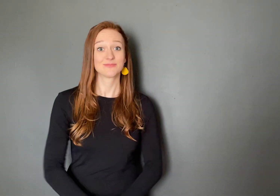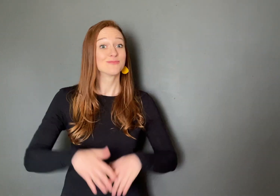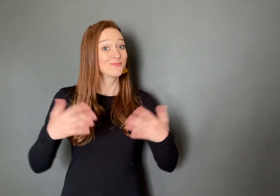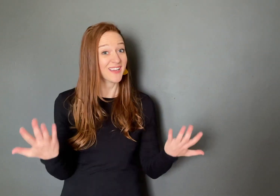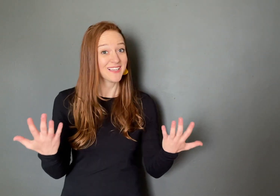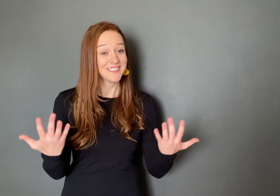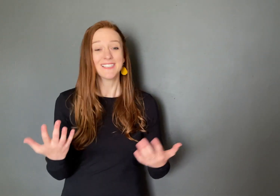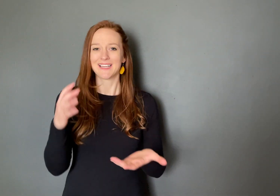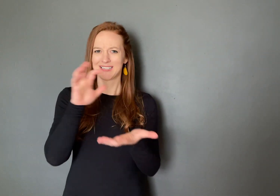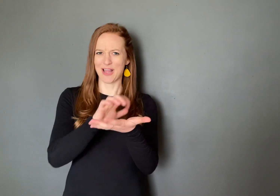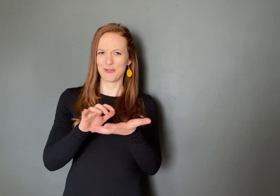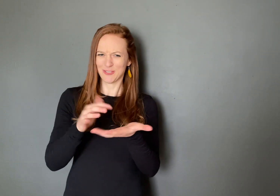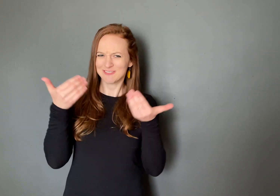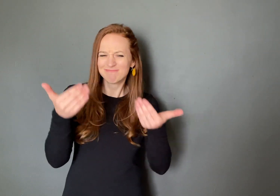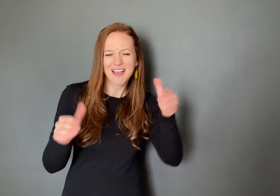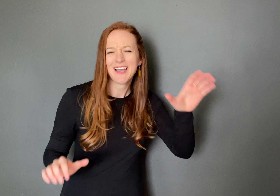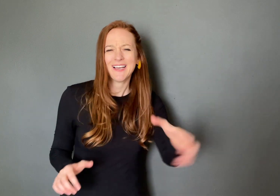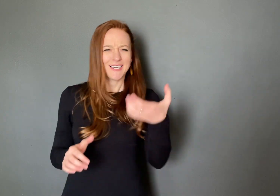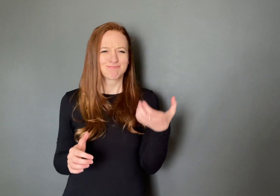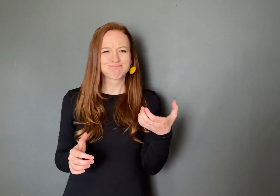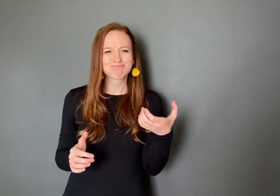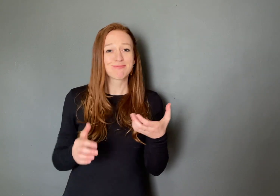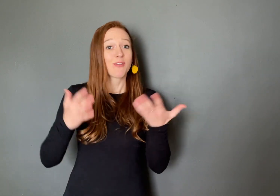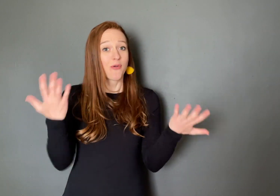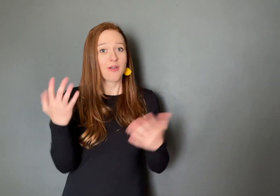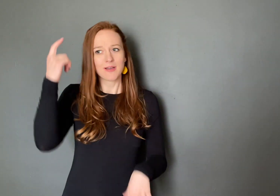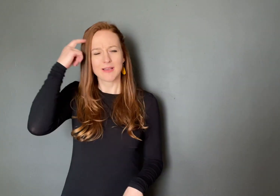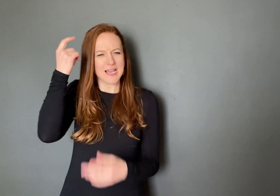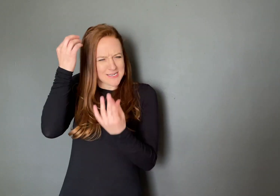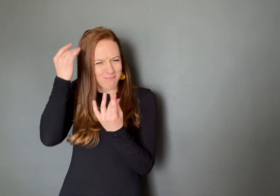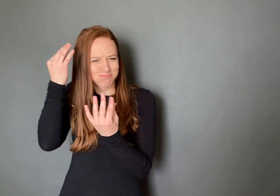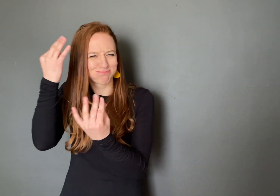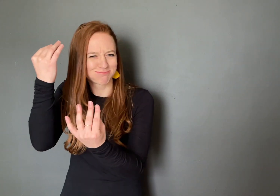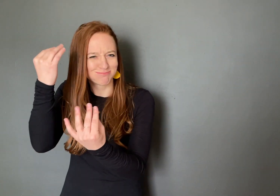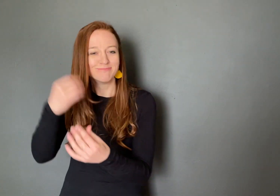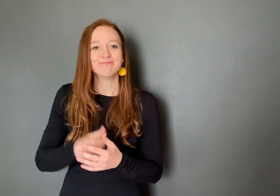Well, let’s break out your calculator or your thinking brain with us.